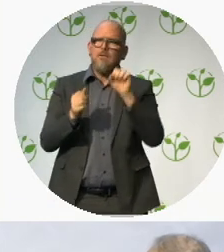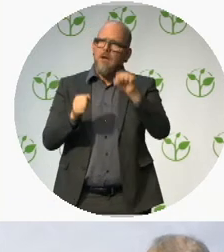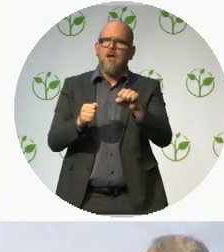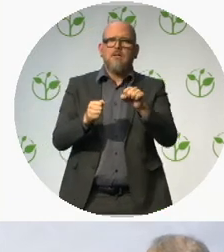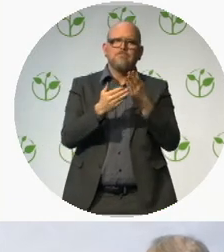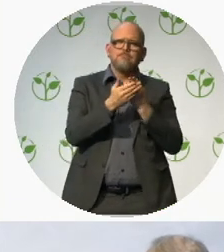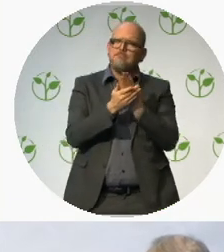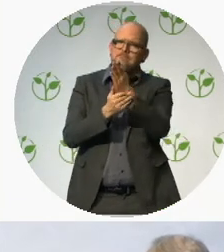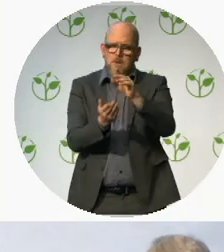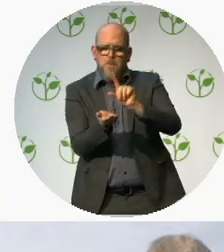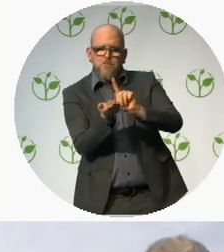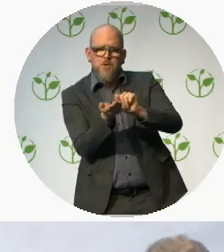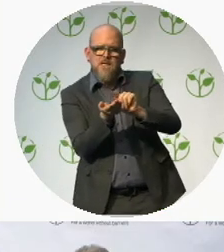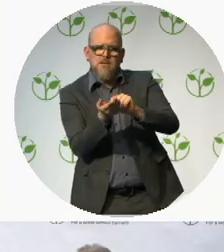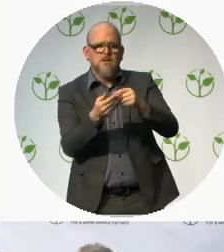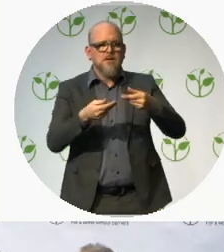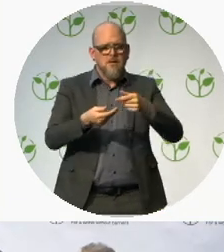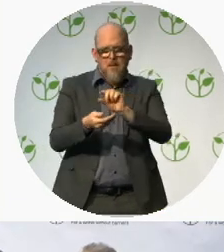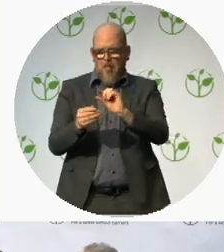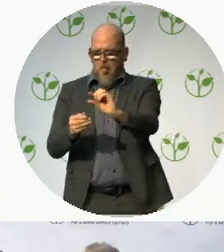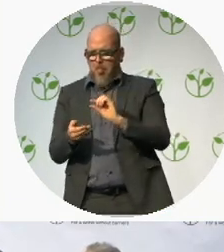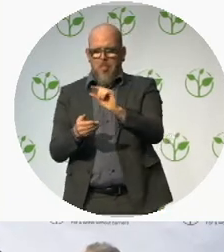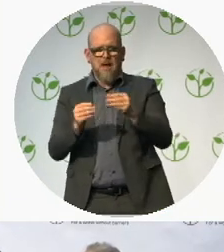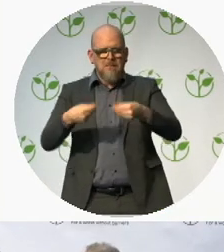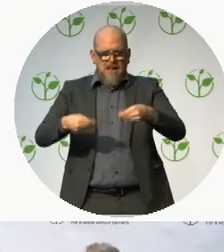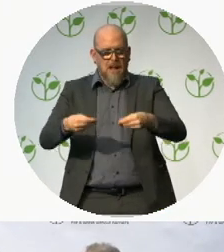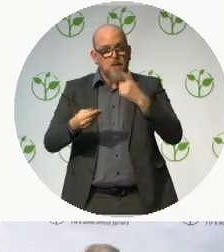This initiative became the Marrakesh Treaty in June of 2013.